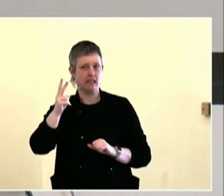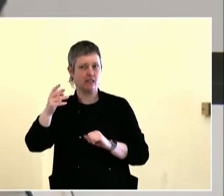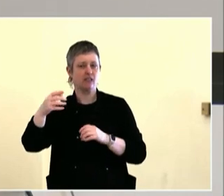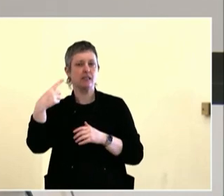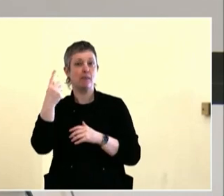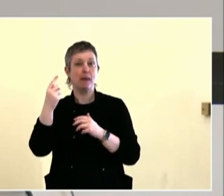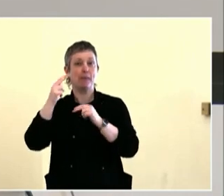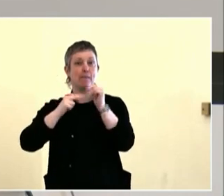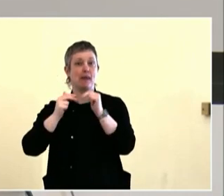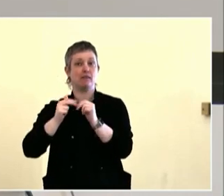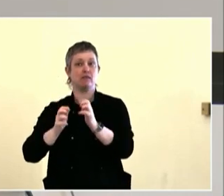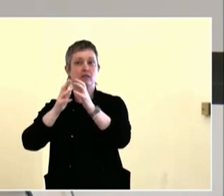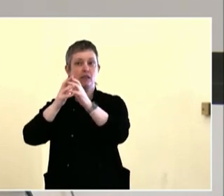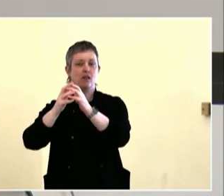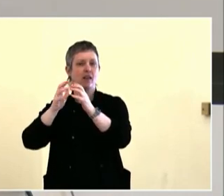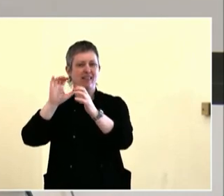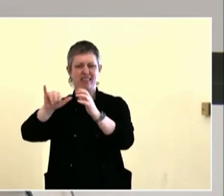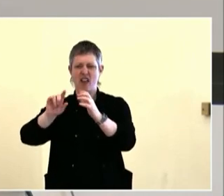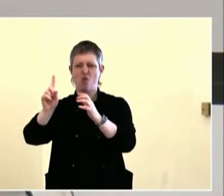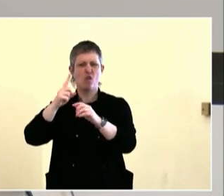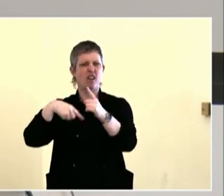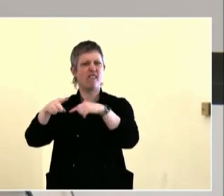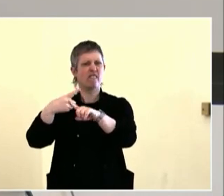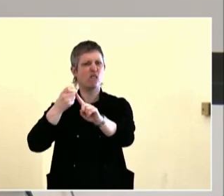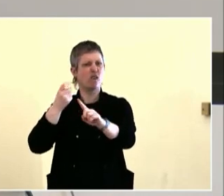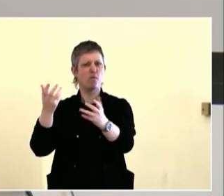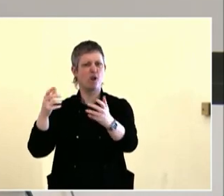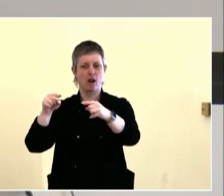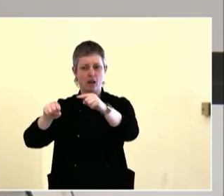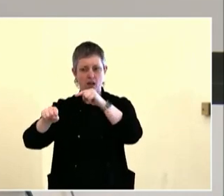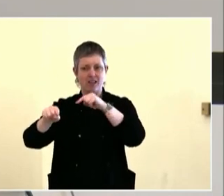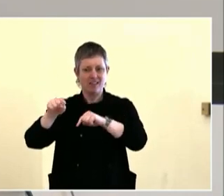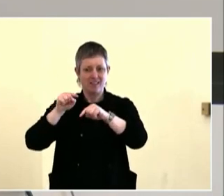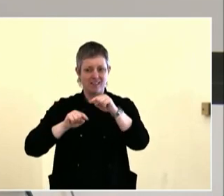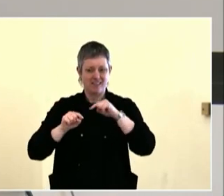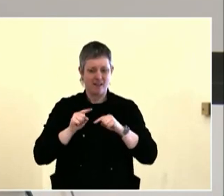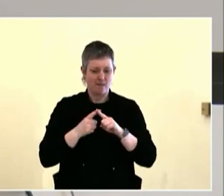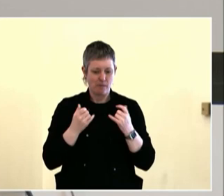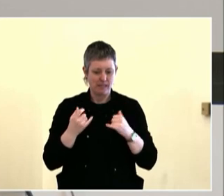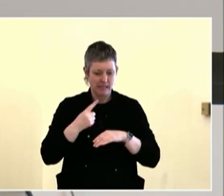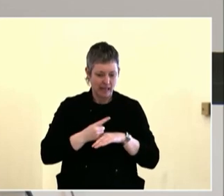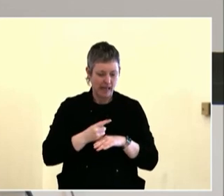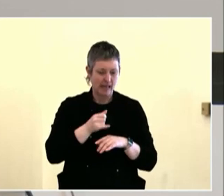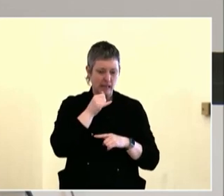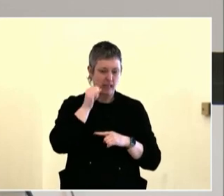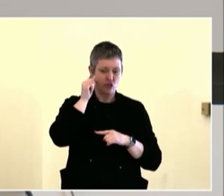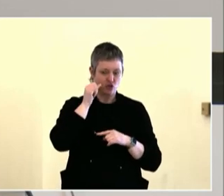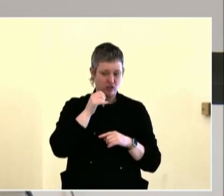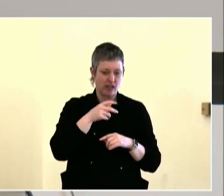We learned people in Arlington already have welcome ambassadors